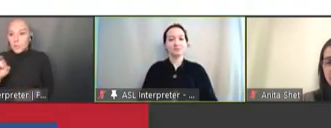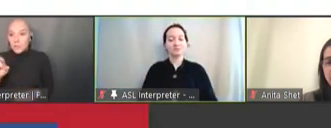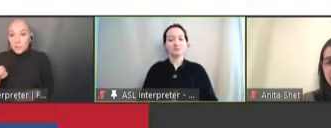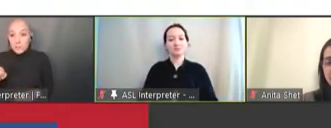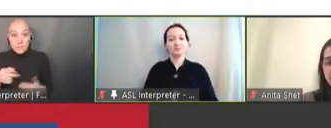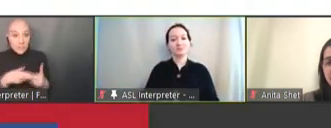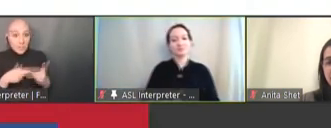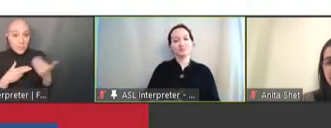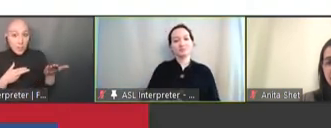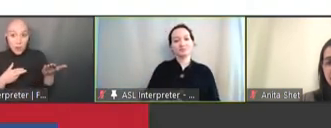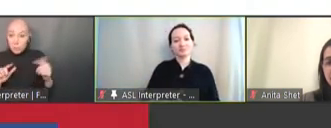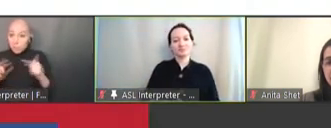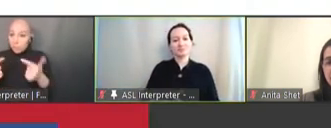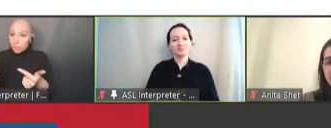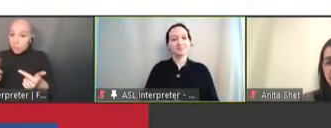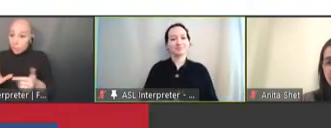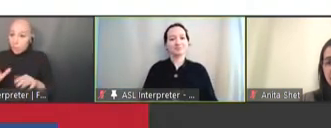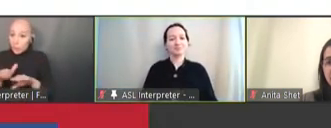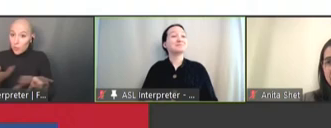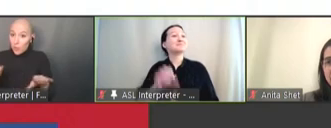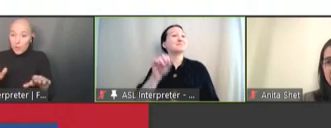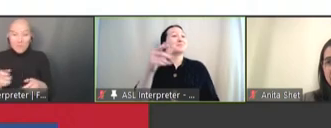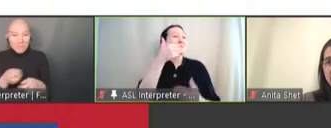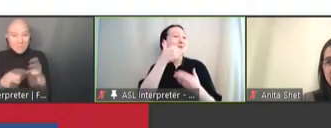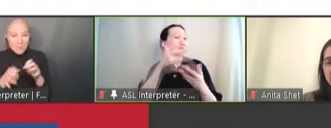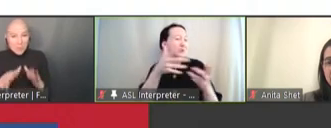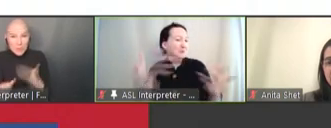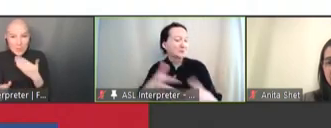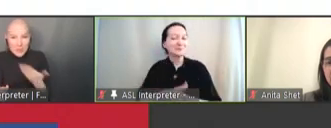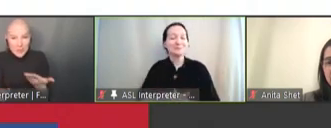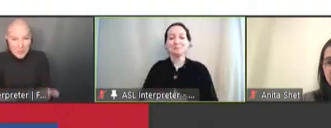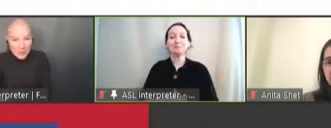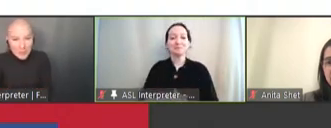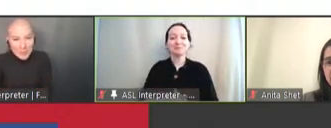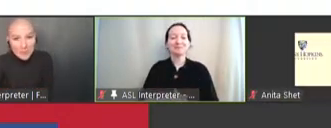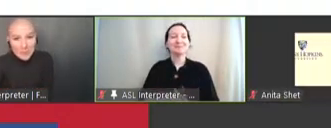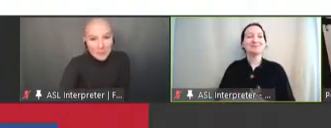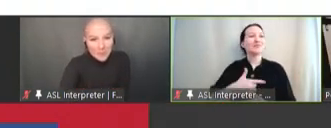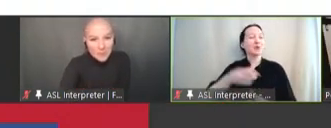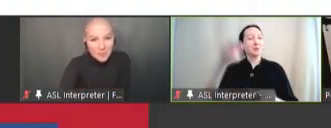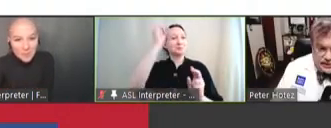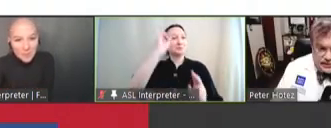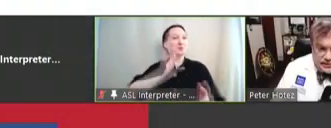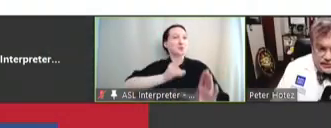Peter Hotez: Okay, well thank you very much. It's an honor to be with this distinguished group